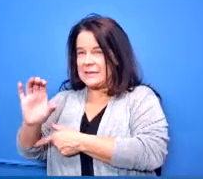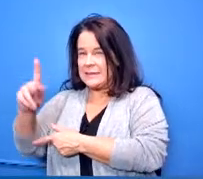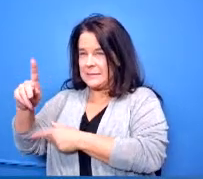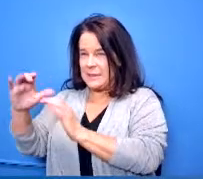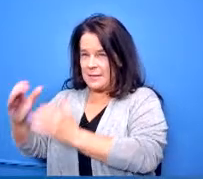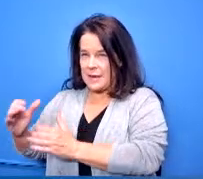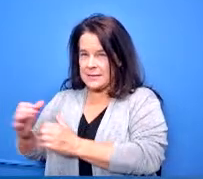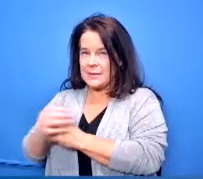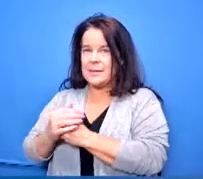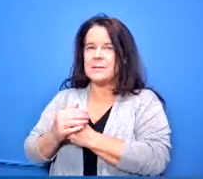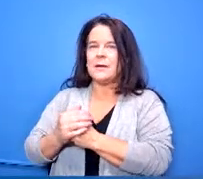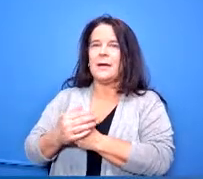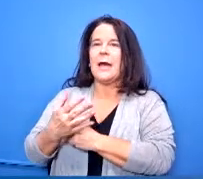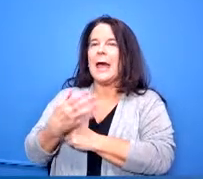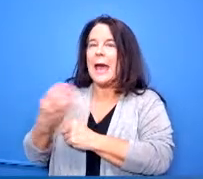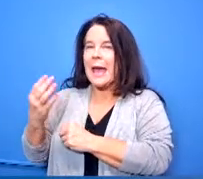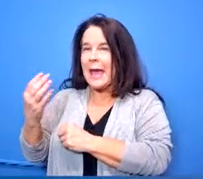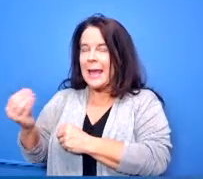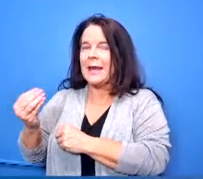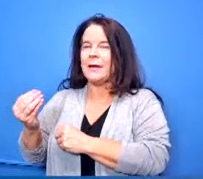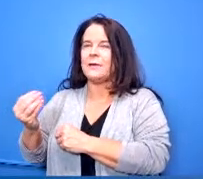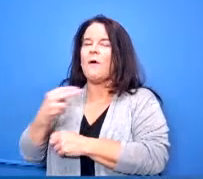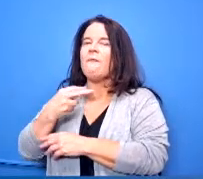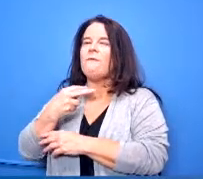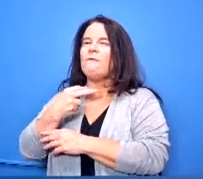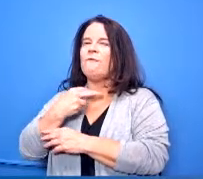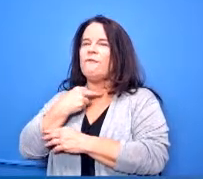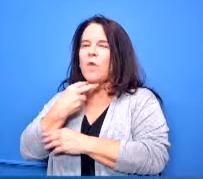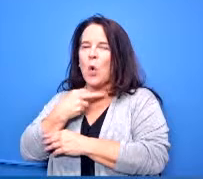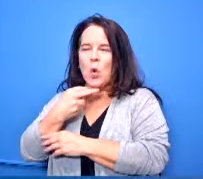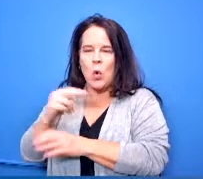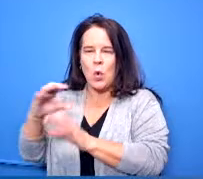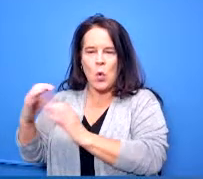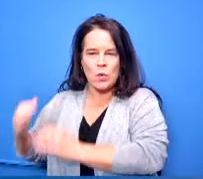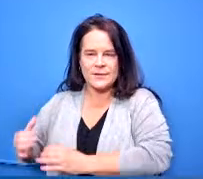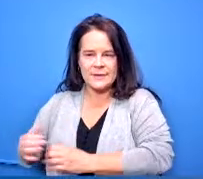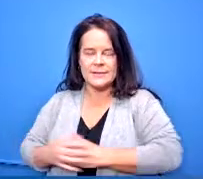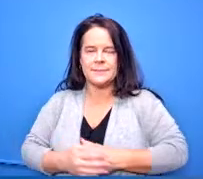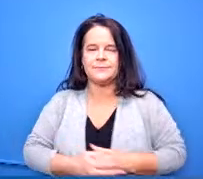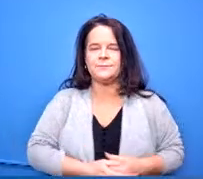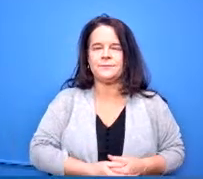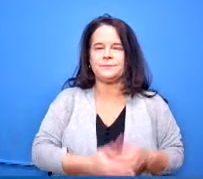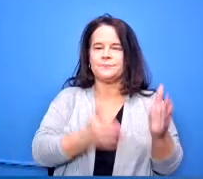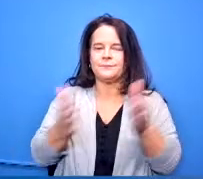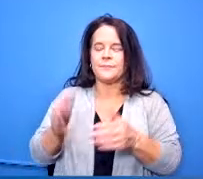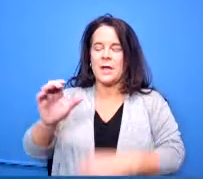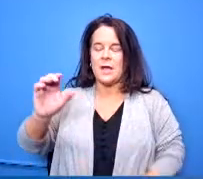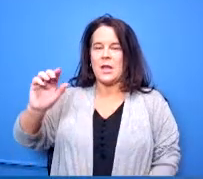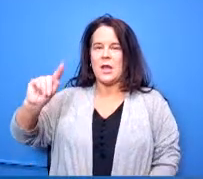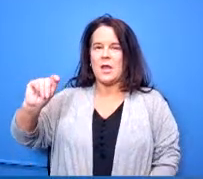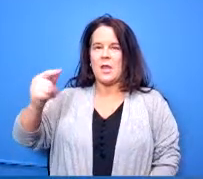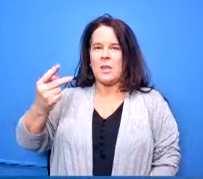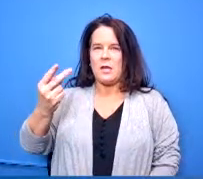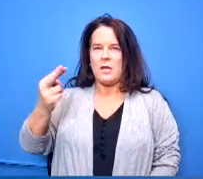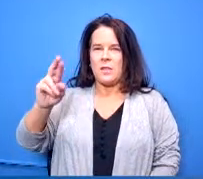and they have vocal music thurgood marshall has stem foundations one and two